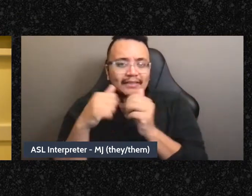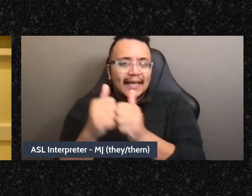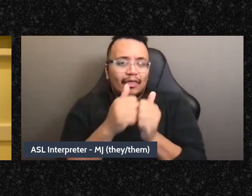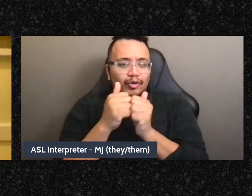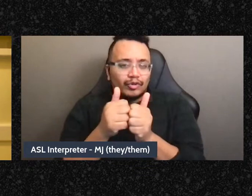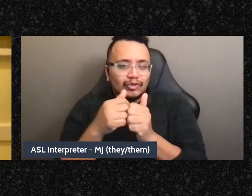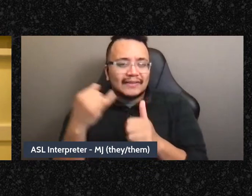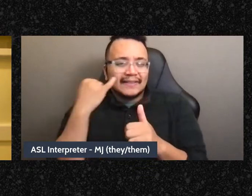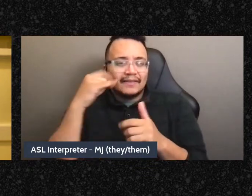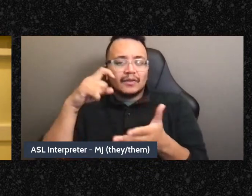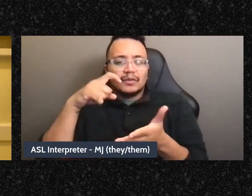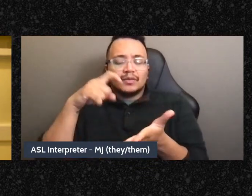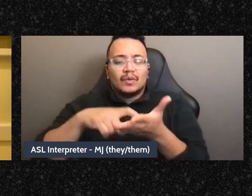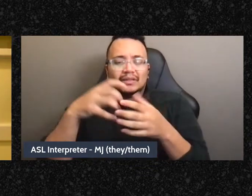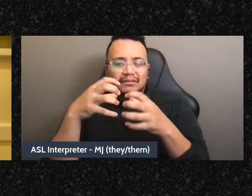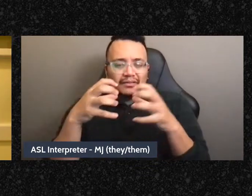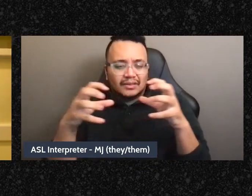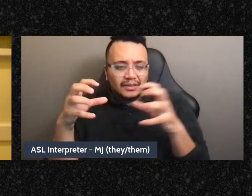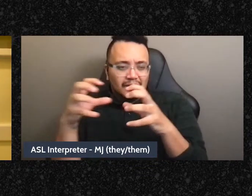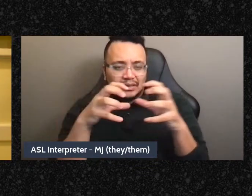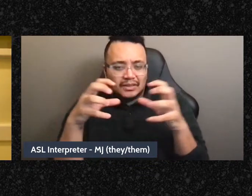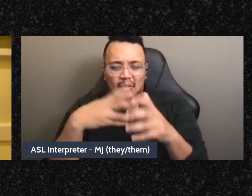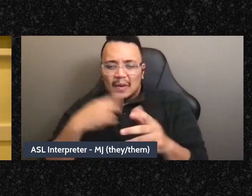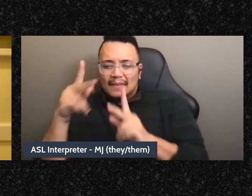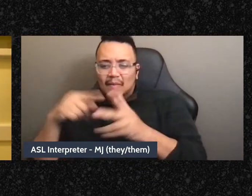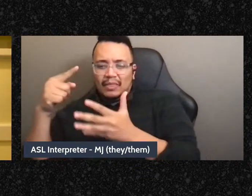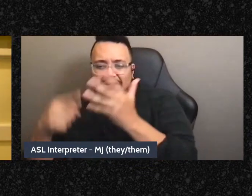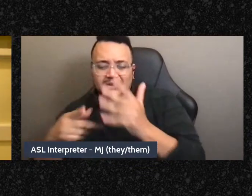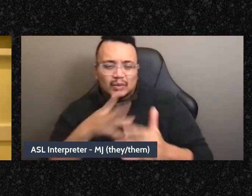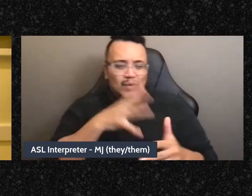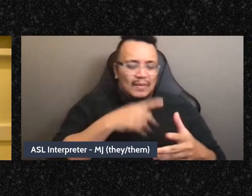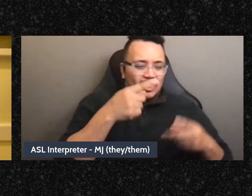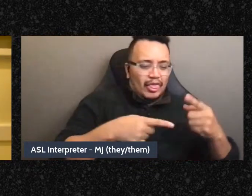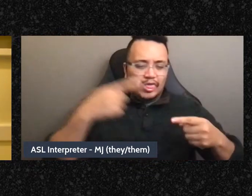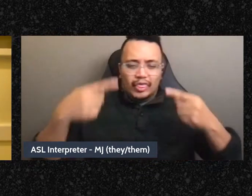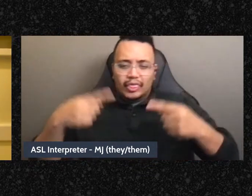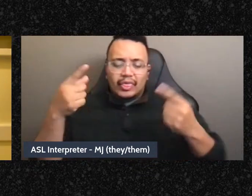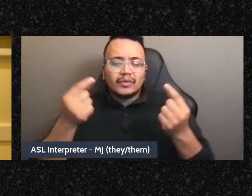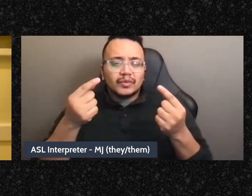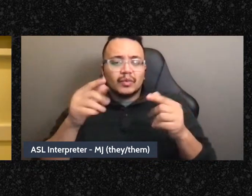um, and also in that group we really wanted to make sure to talk about ways to better include